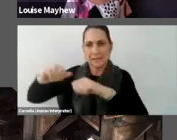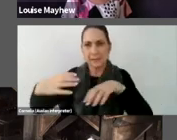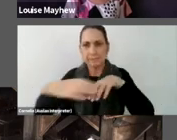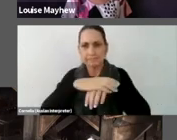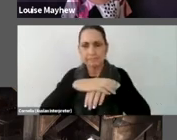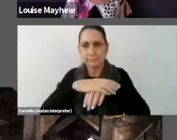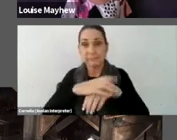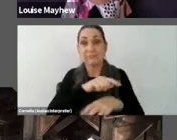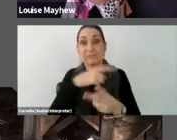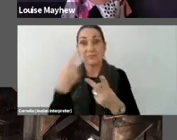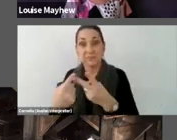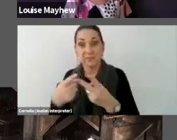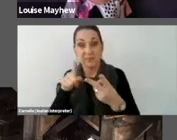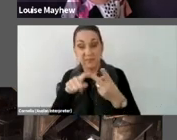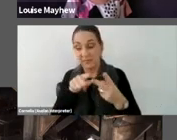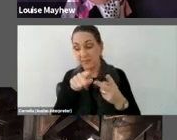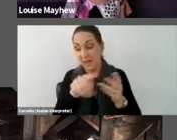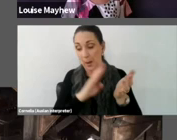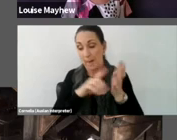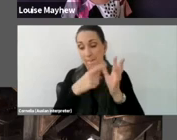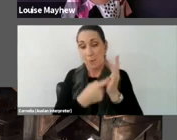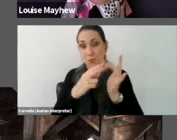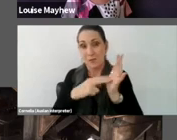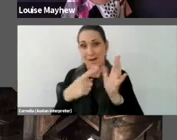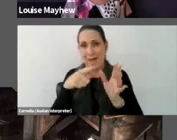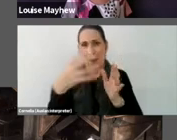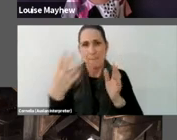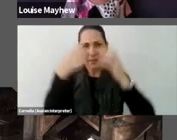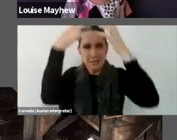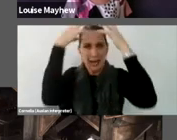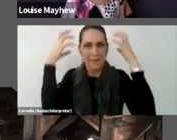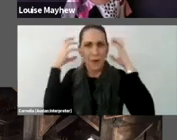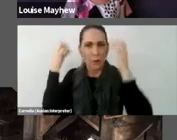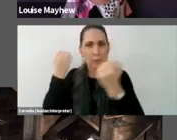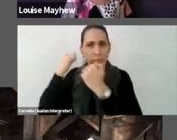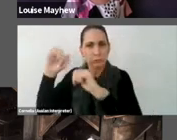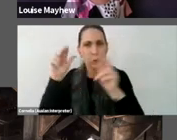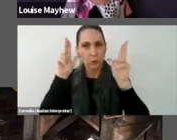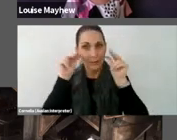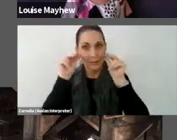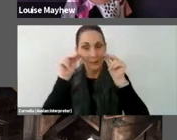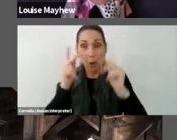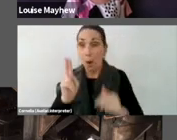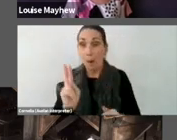cancelling headphones. For both of these works there's no talking.